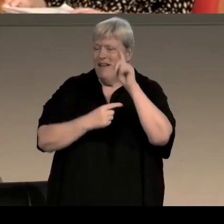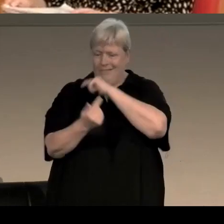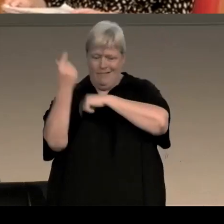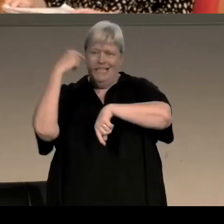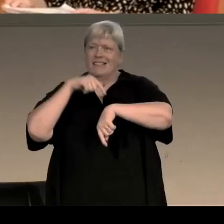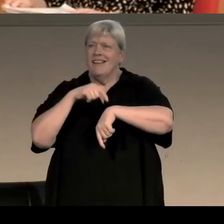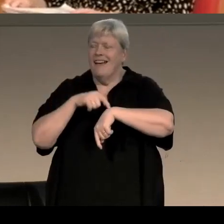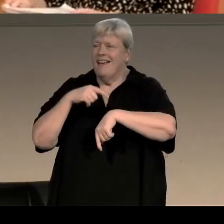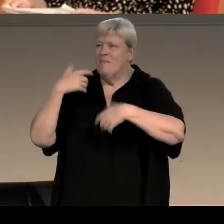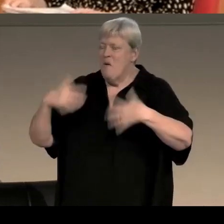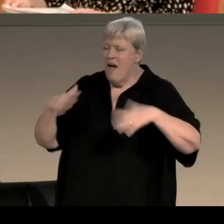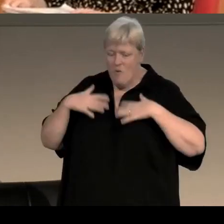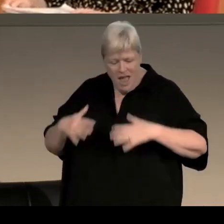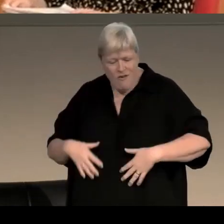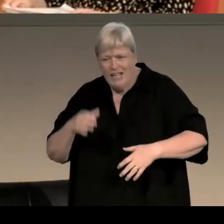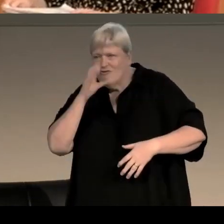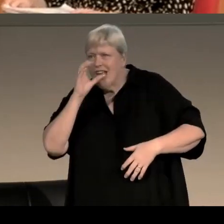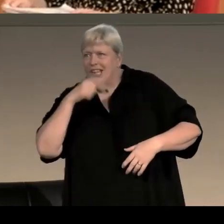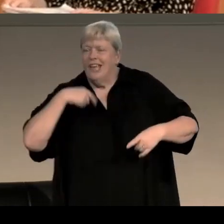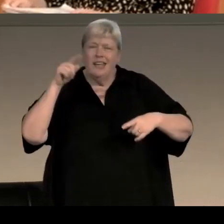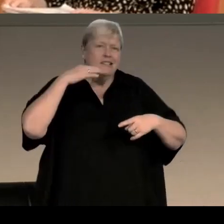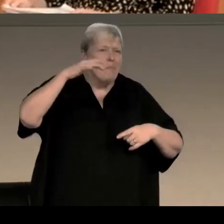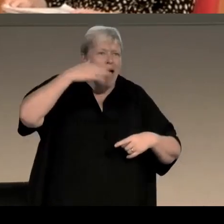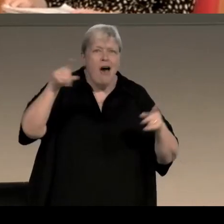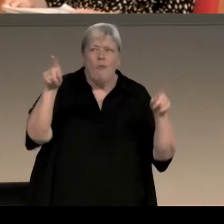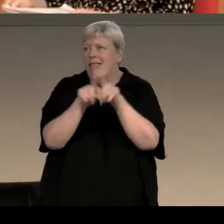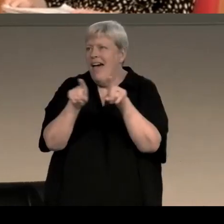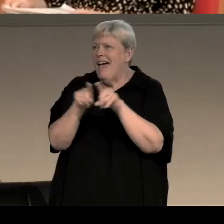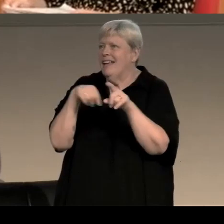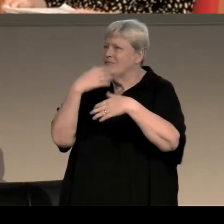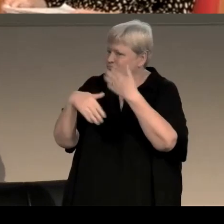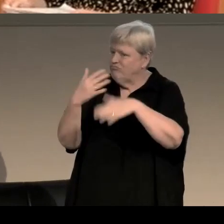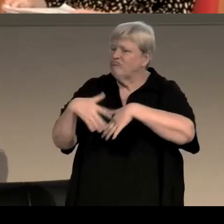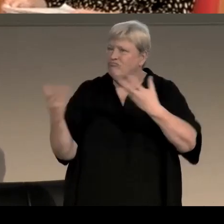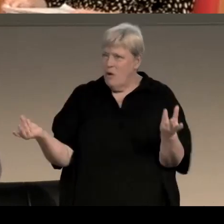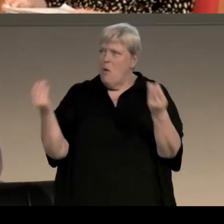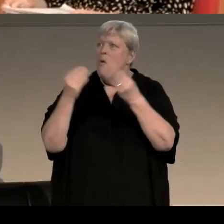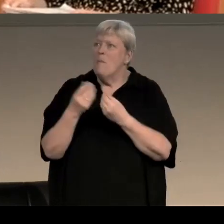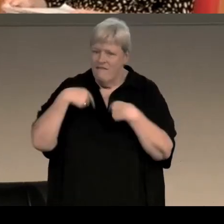what I was wearing what I was drinking, what it smelled like and all that comes from music I find